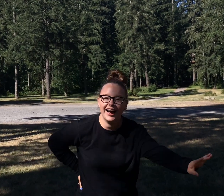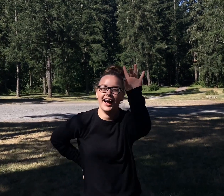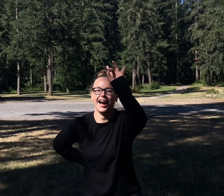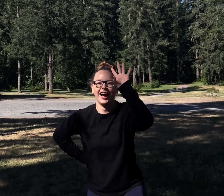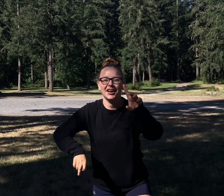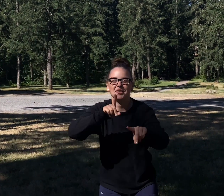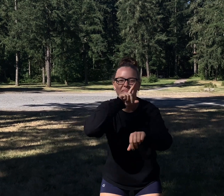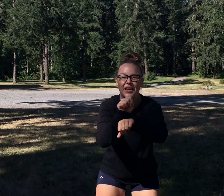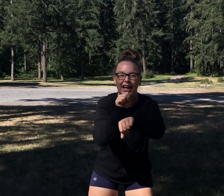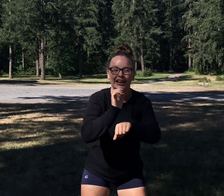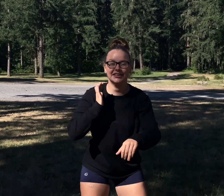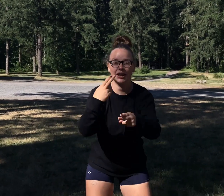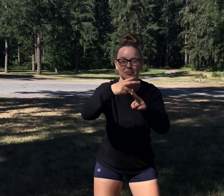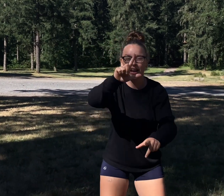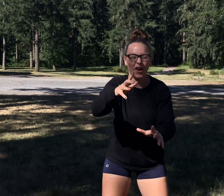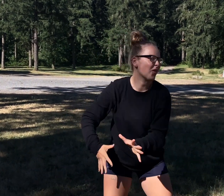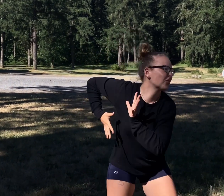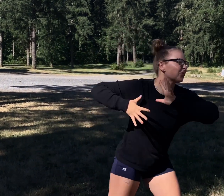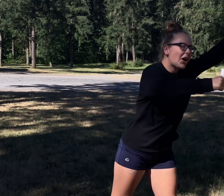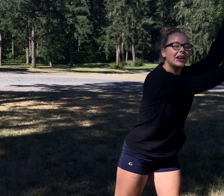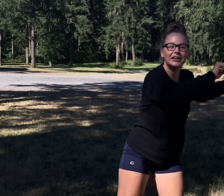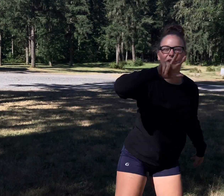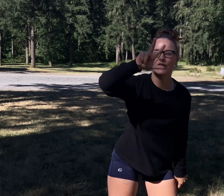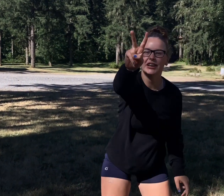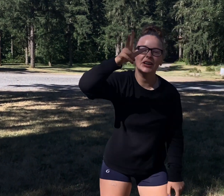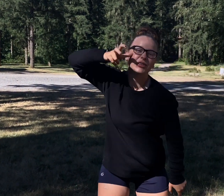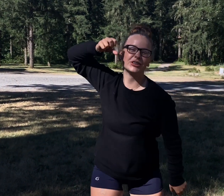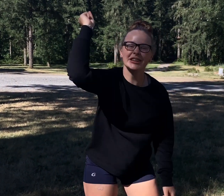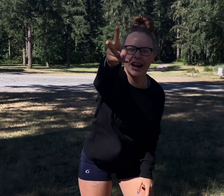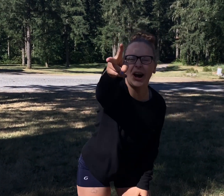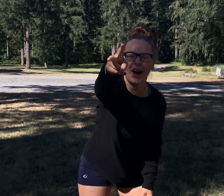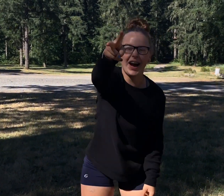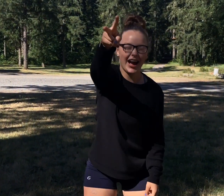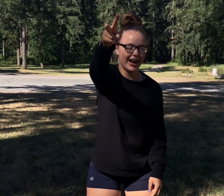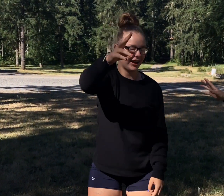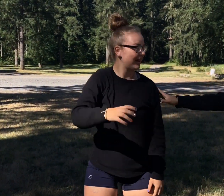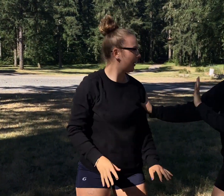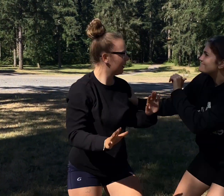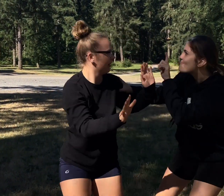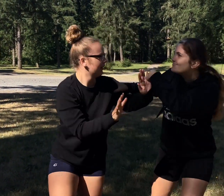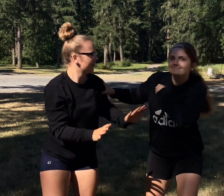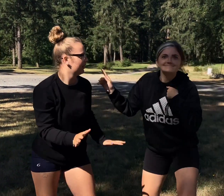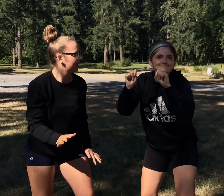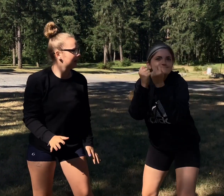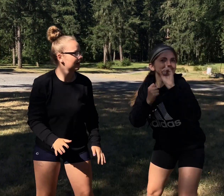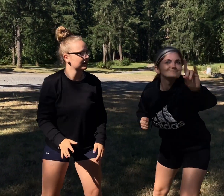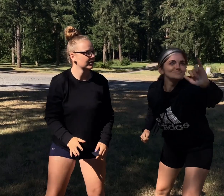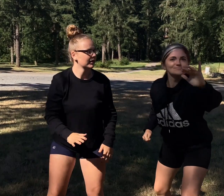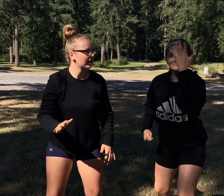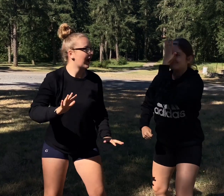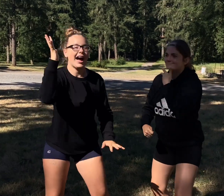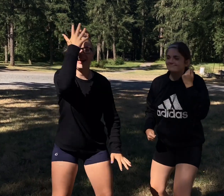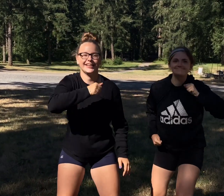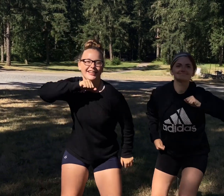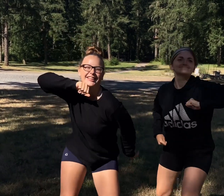Team L is no more! We are Team 32! I'm on your team too! (Team sign name)